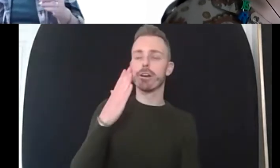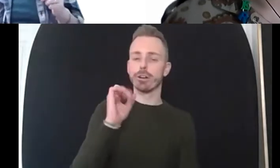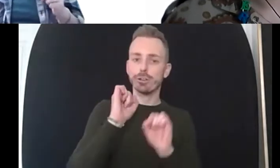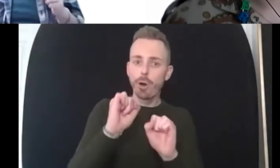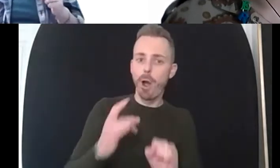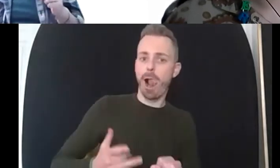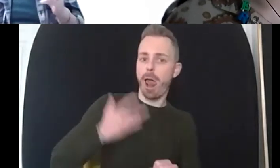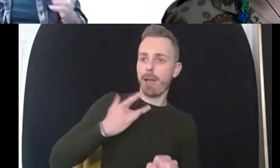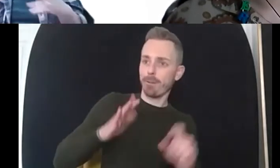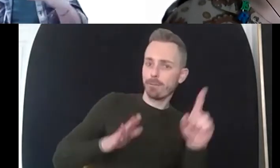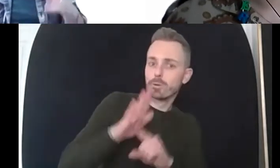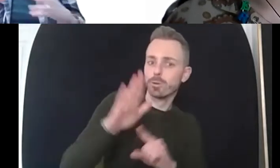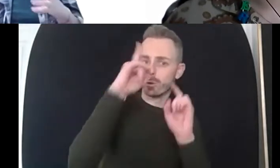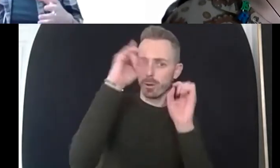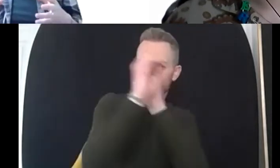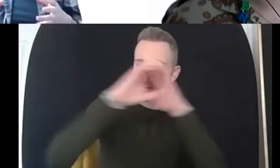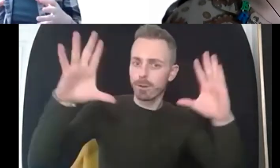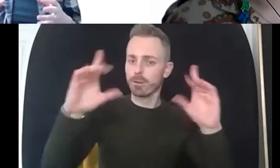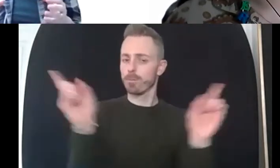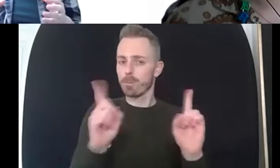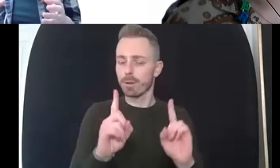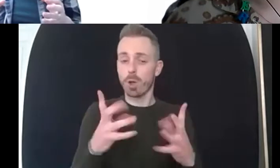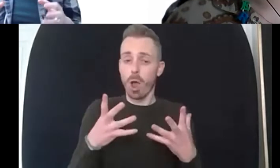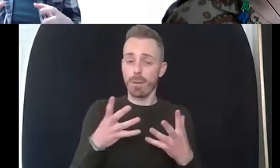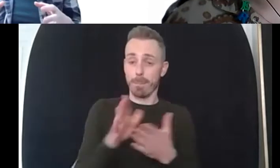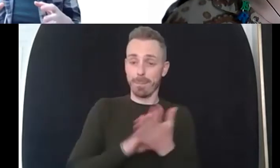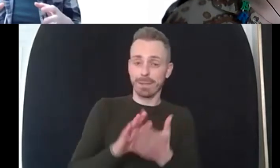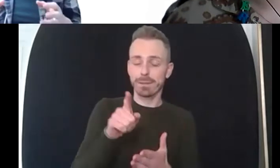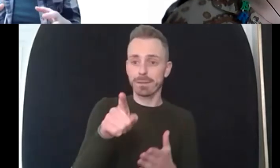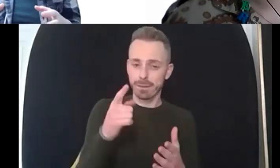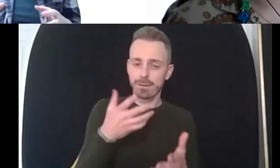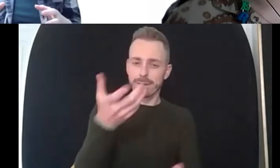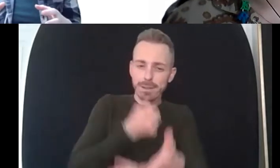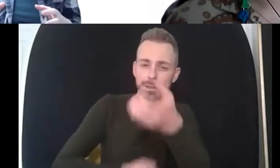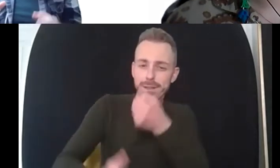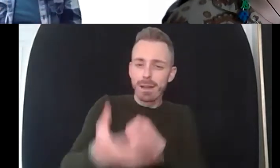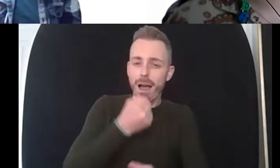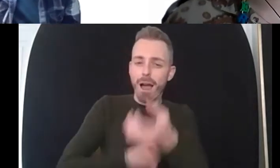and enable that person to start to align themselves closer to their personal values and